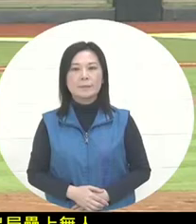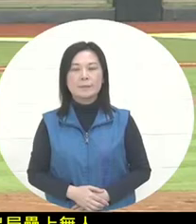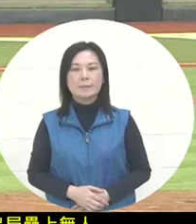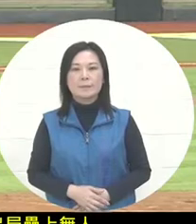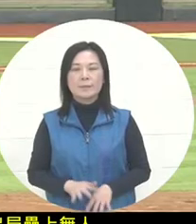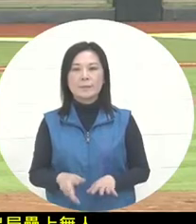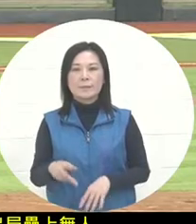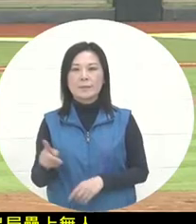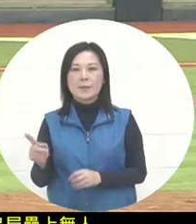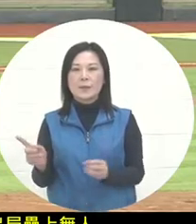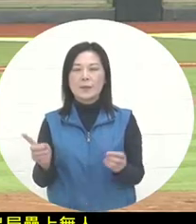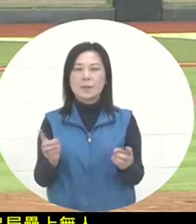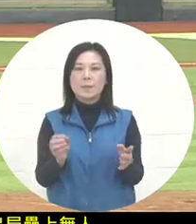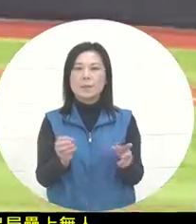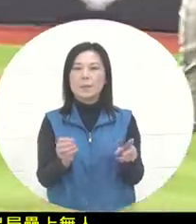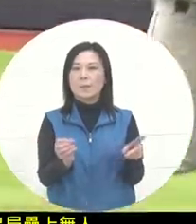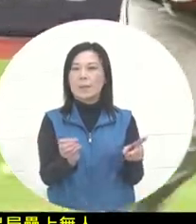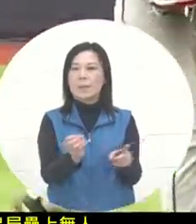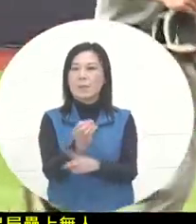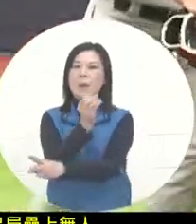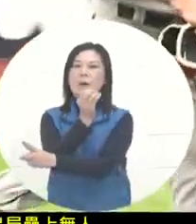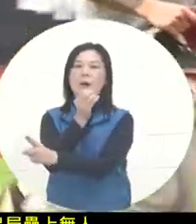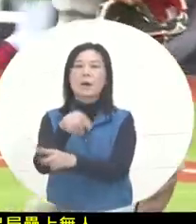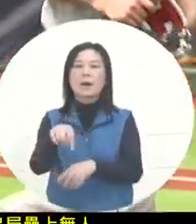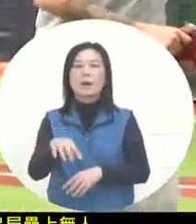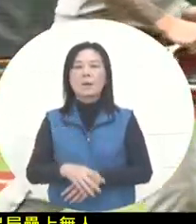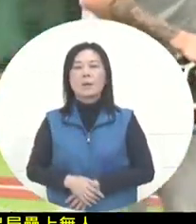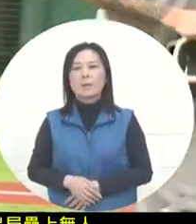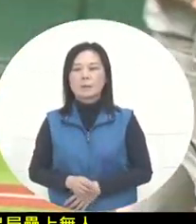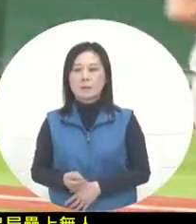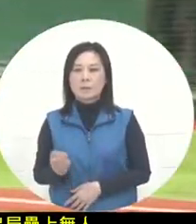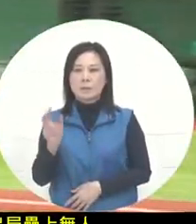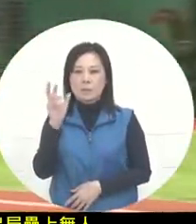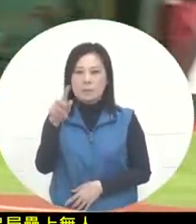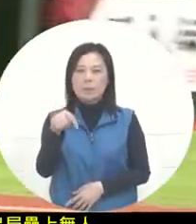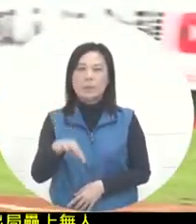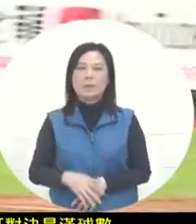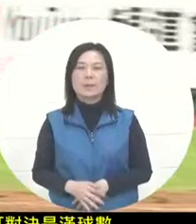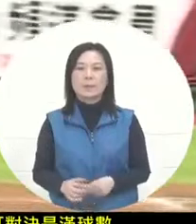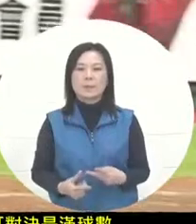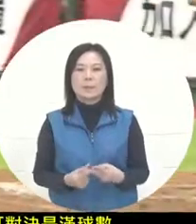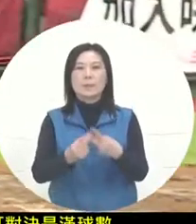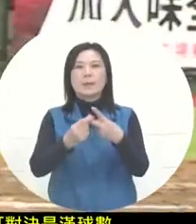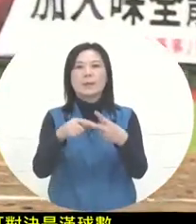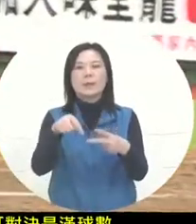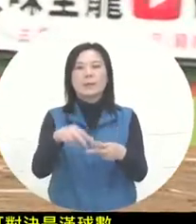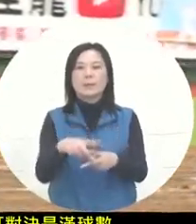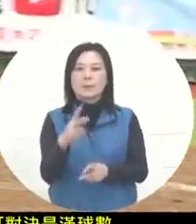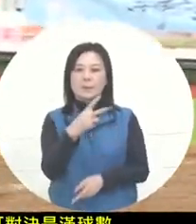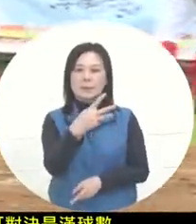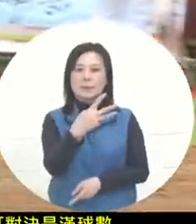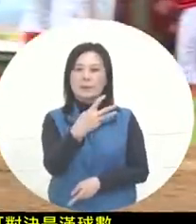At this time, the pitcher missed the bat and sent out the second triple of the single inning. So a disguised three-up and three-down